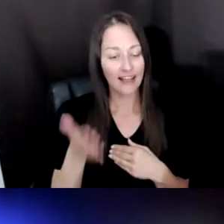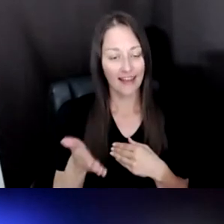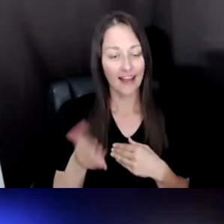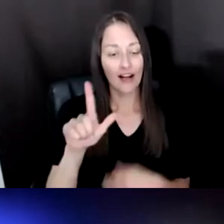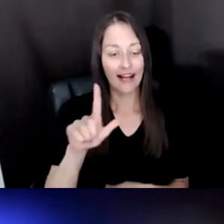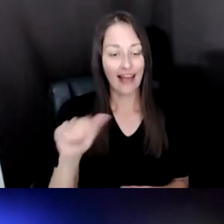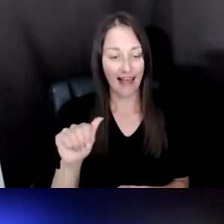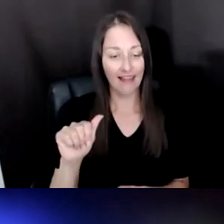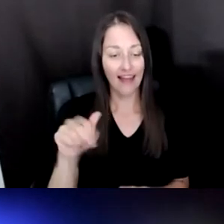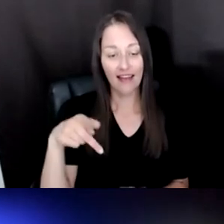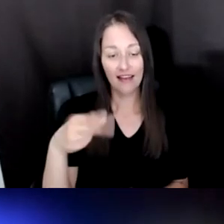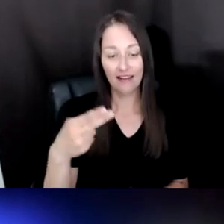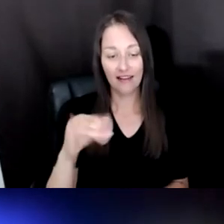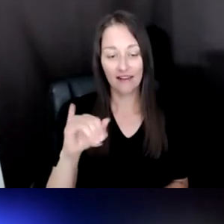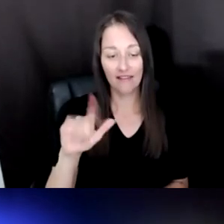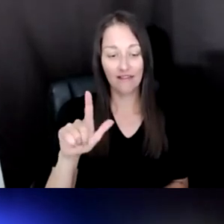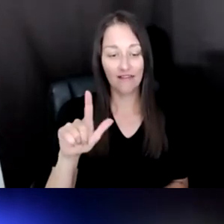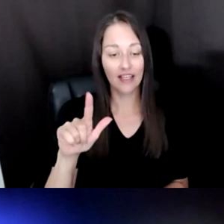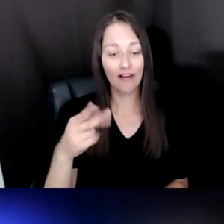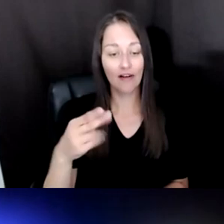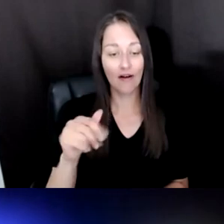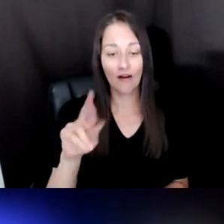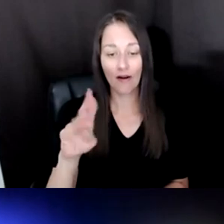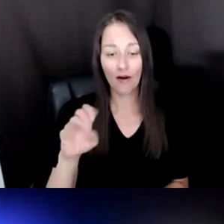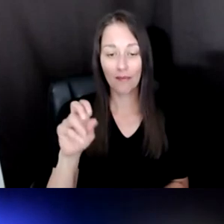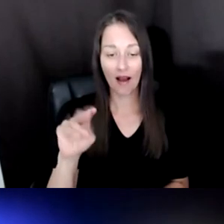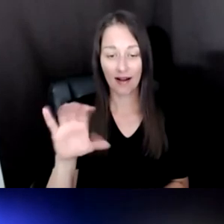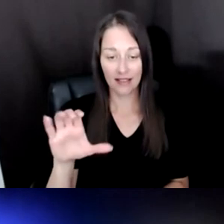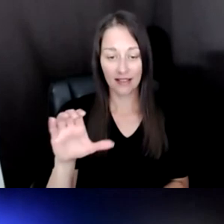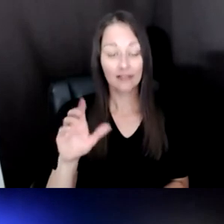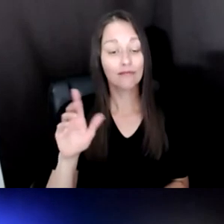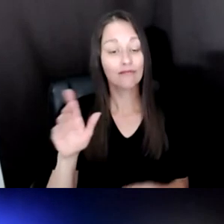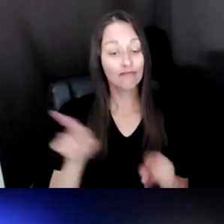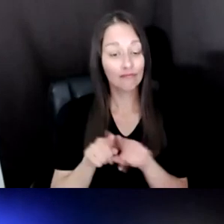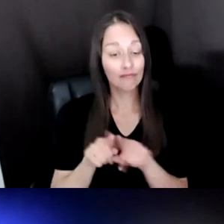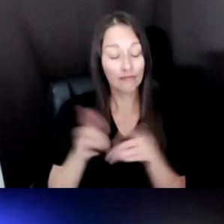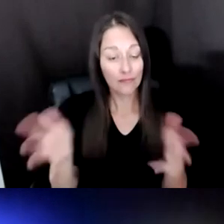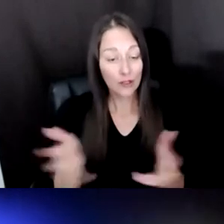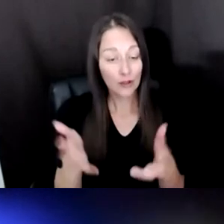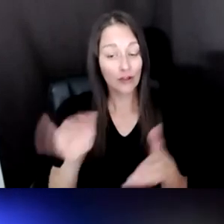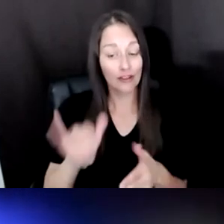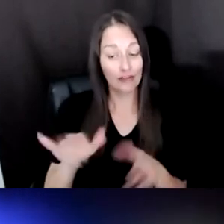ALSO PUSHED THE ORGANIZATION TO DEVELOP THEIR OWN TECHNOLOGICAL RESOURCES. CAN YOU